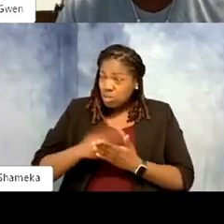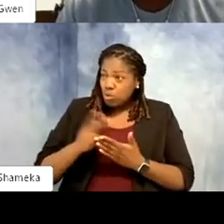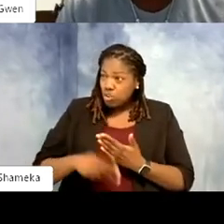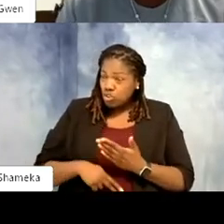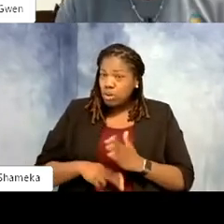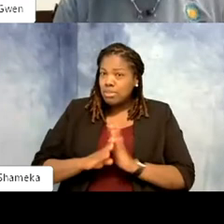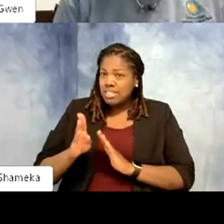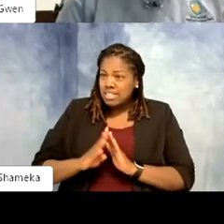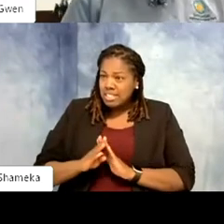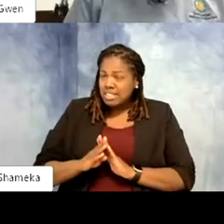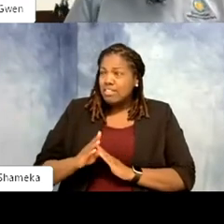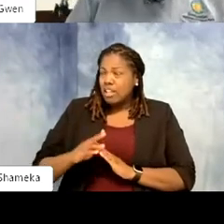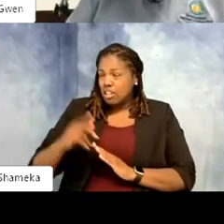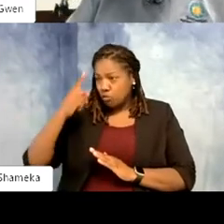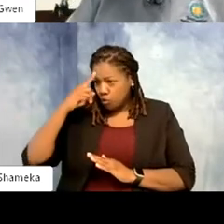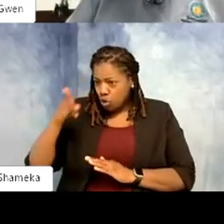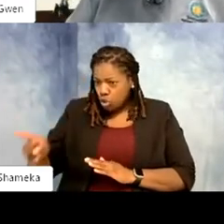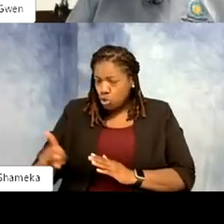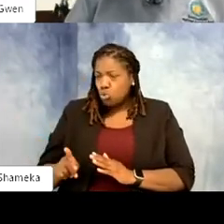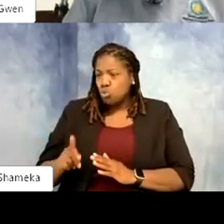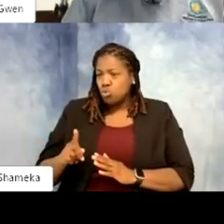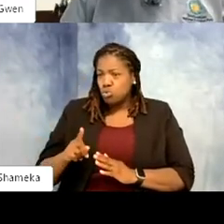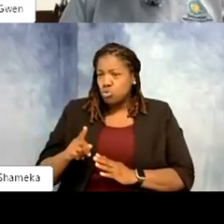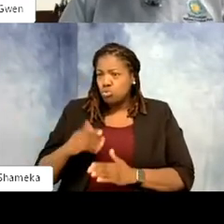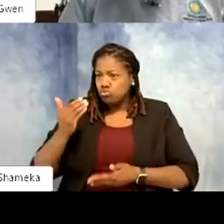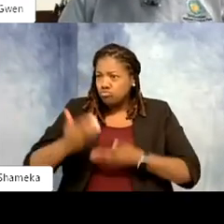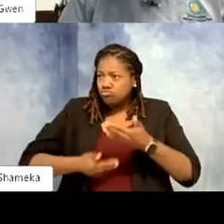your foot in the door with these internship programs, but there wasn't an existing program